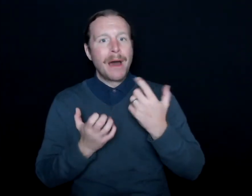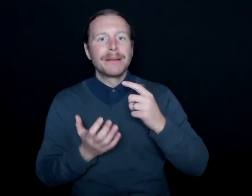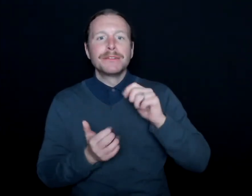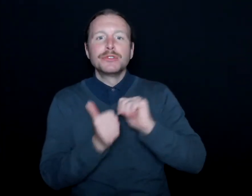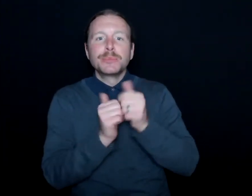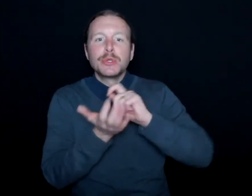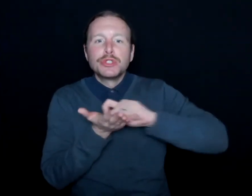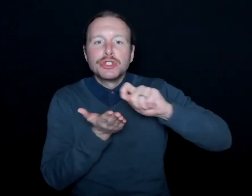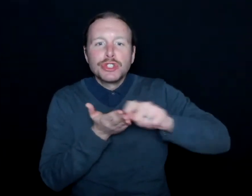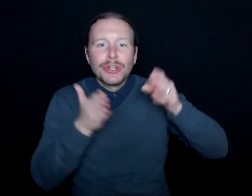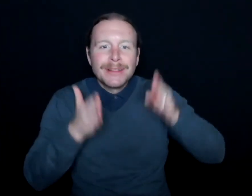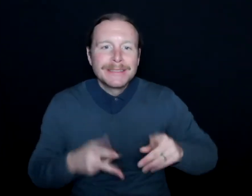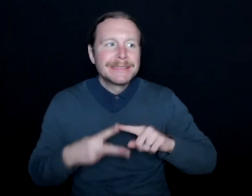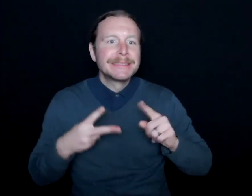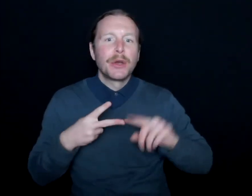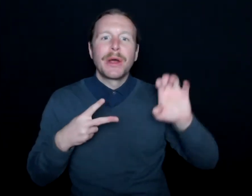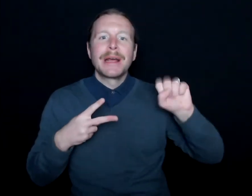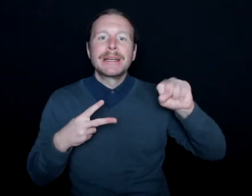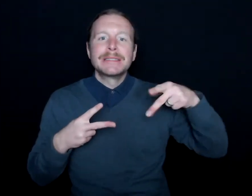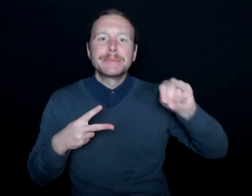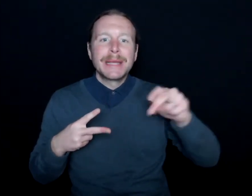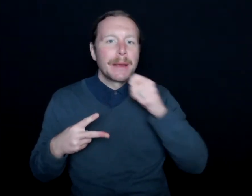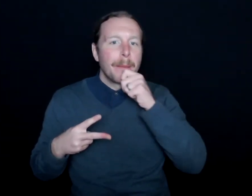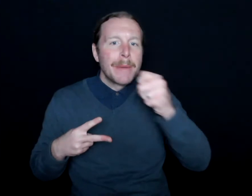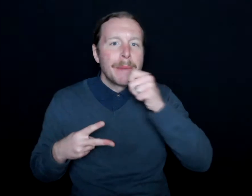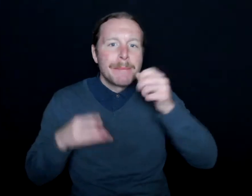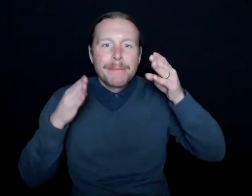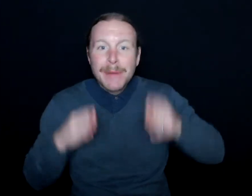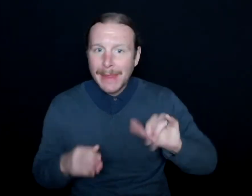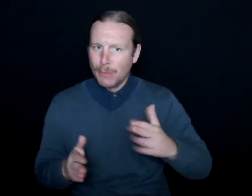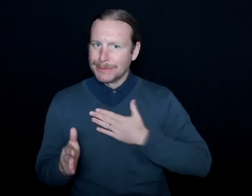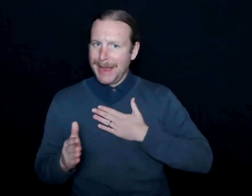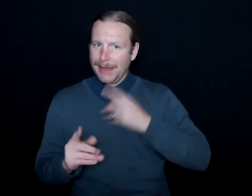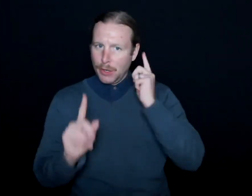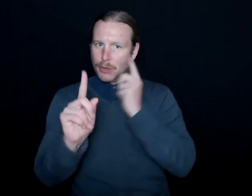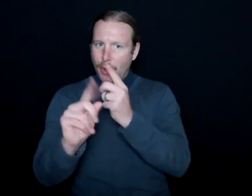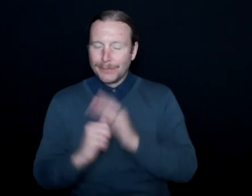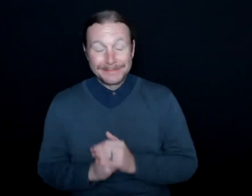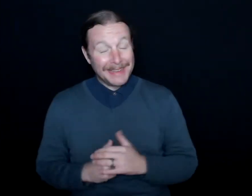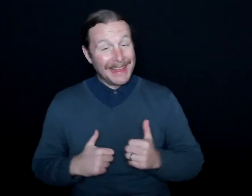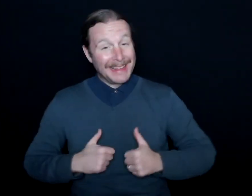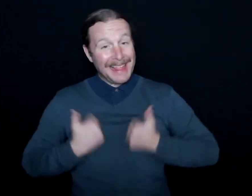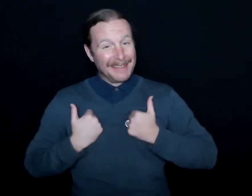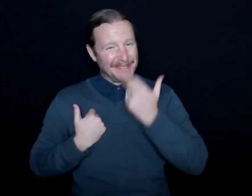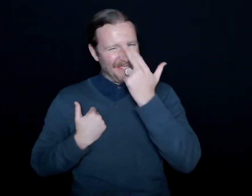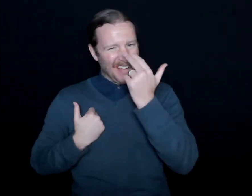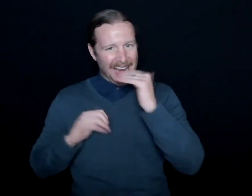want to be an ESPN broadcaster. And life has a funny way of working out the way it does.